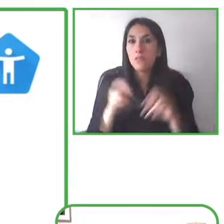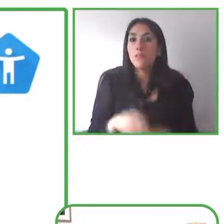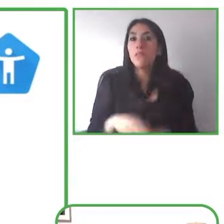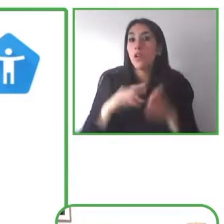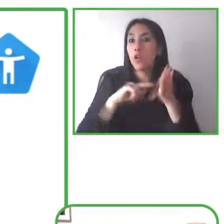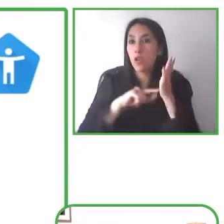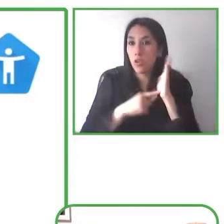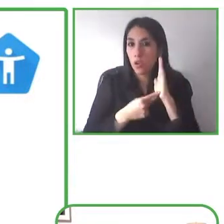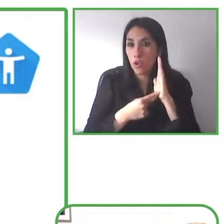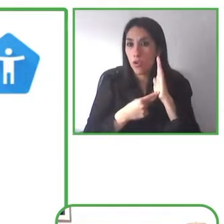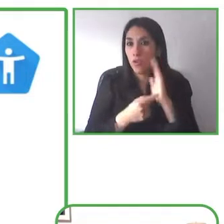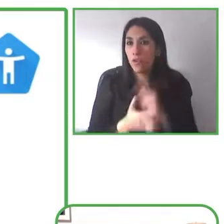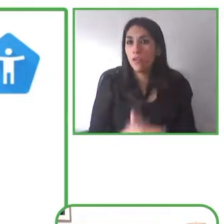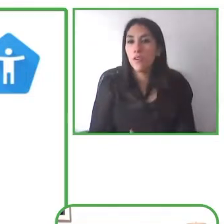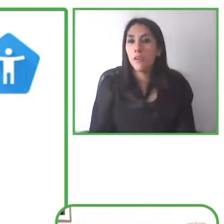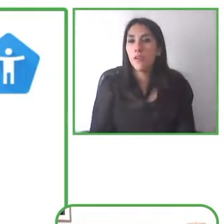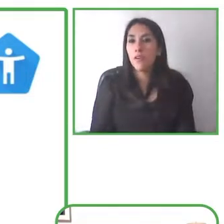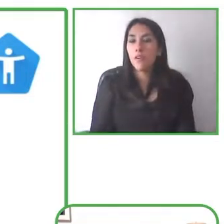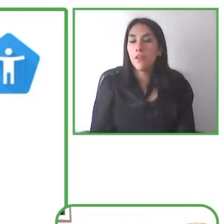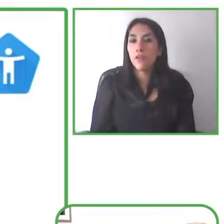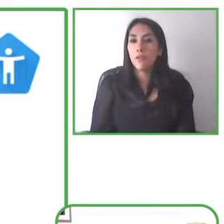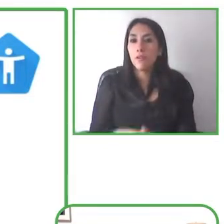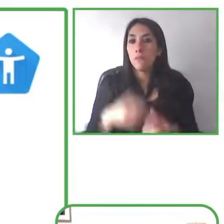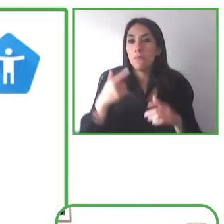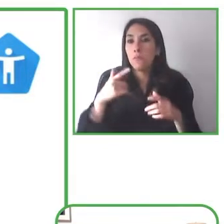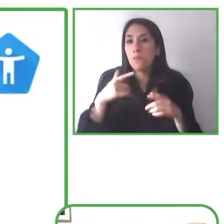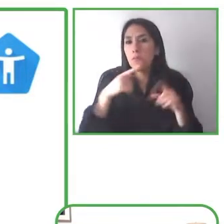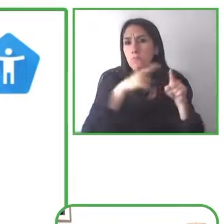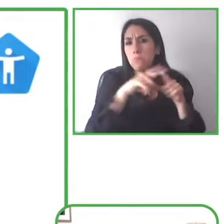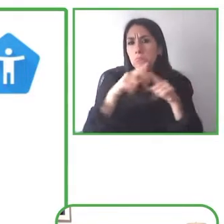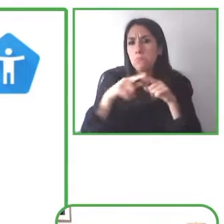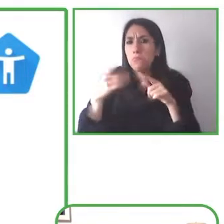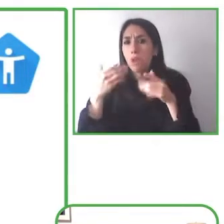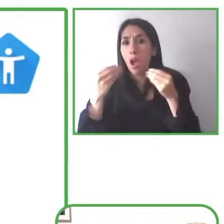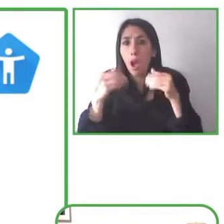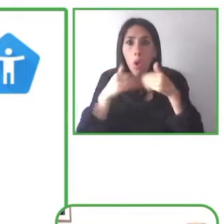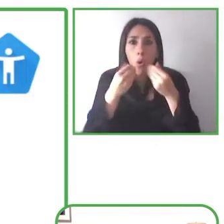for you but if you do have feedback that please do reach out to the